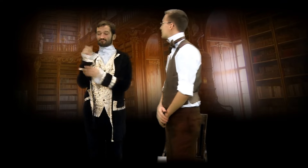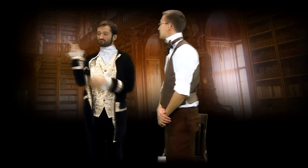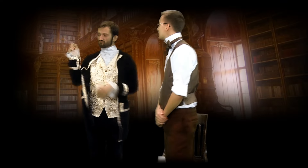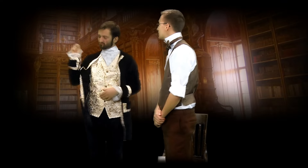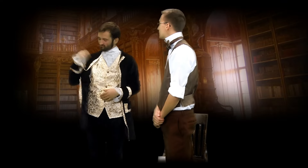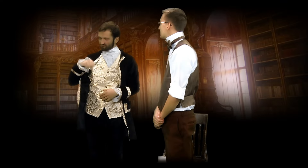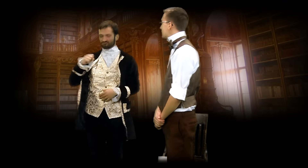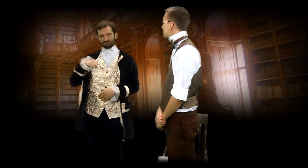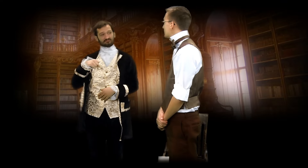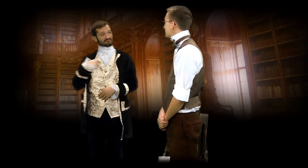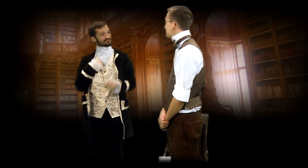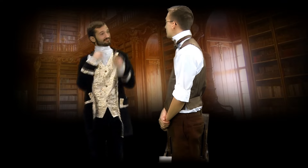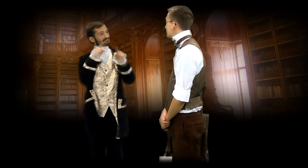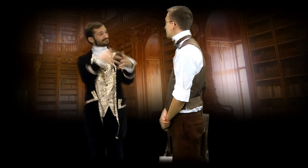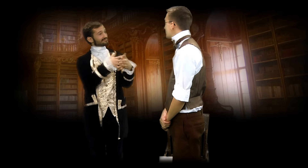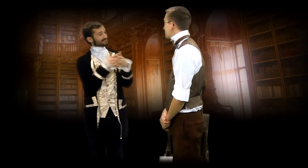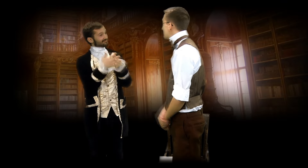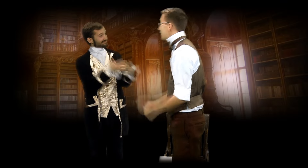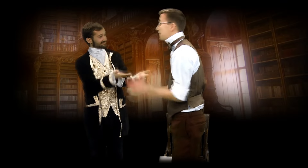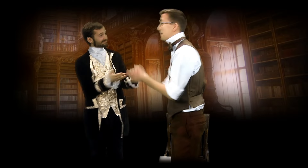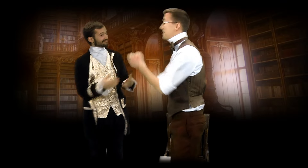Abbe says yes, I can go to America.